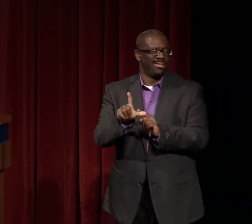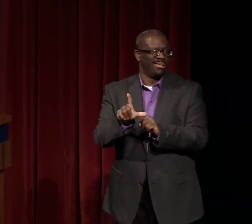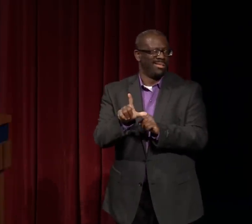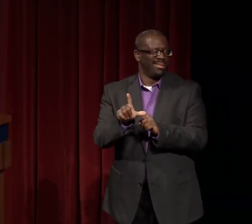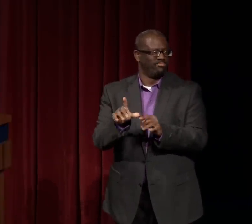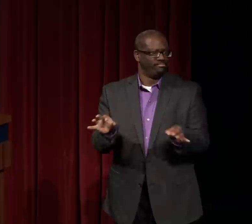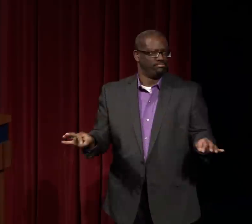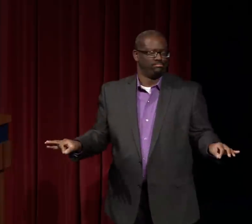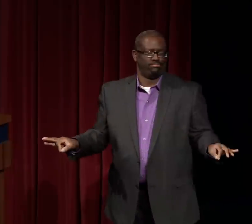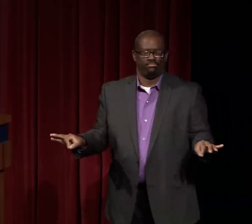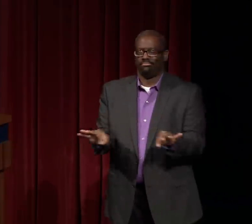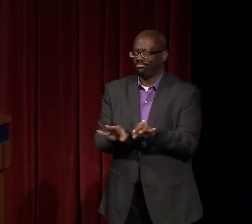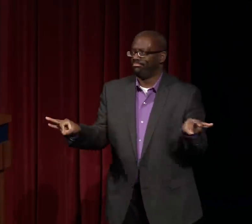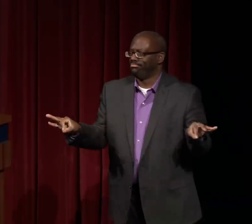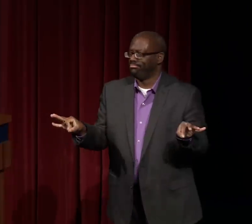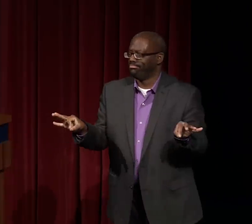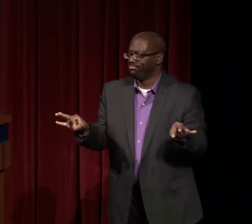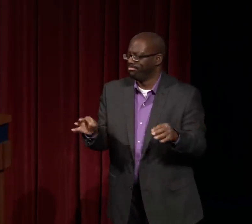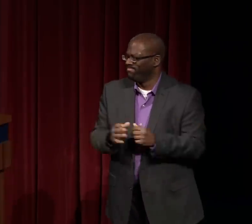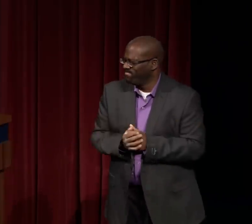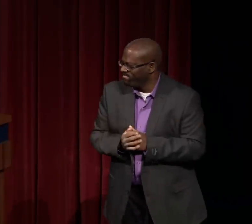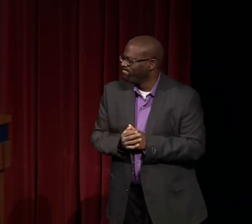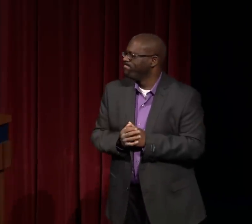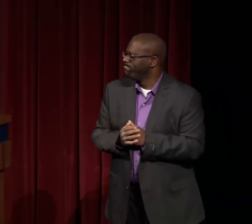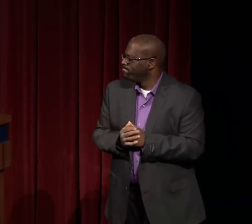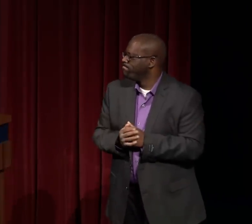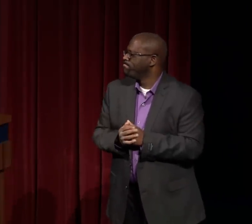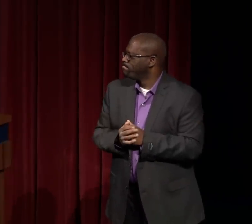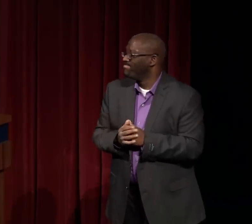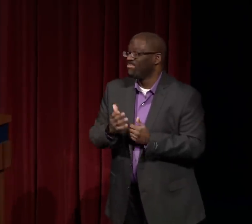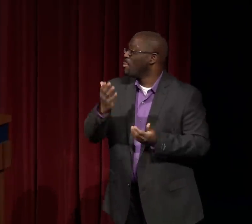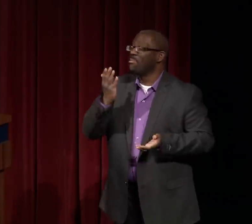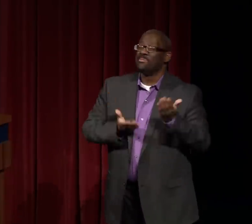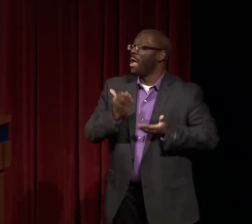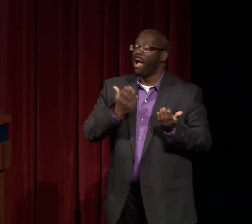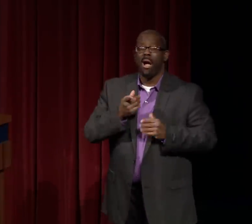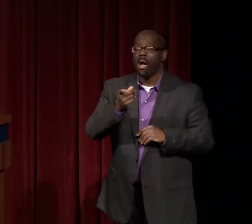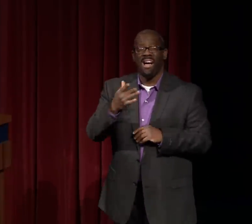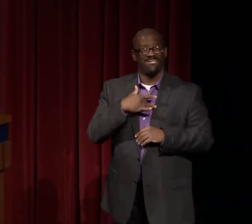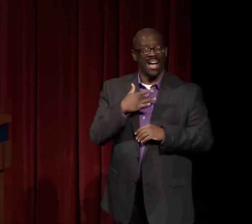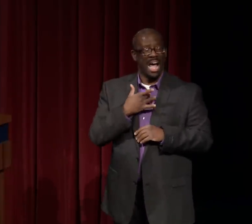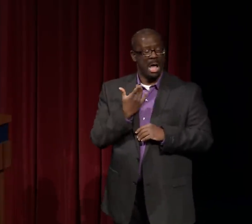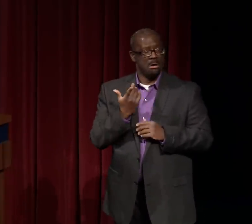We're talking about a role model in our community.